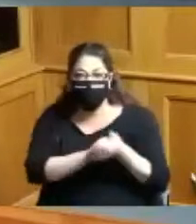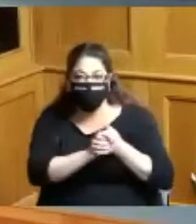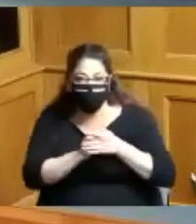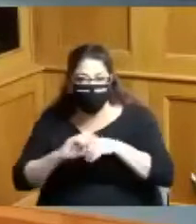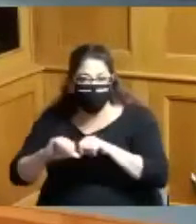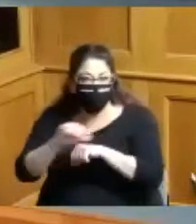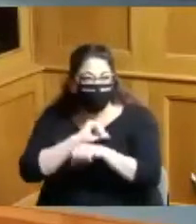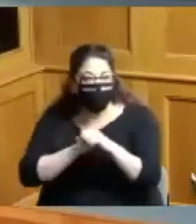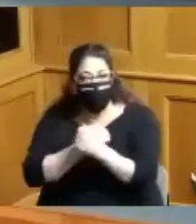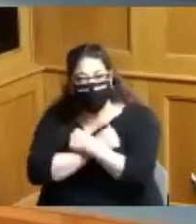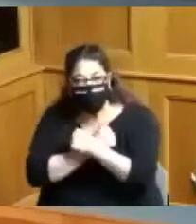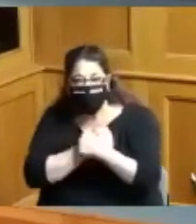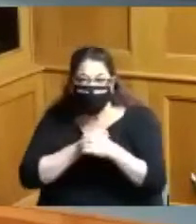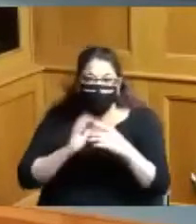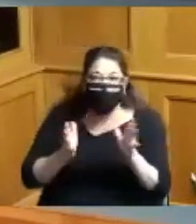okay